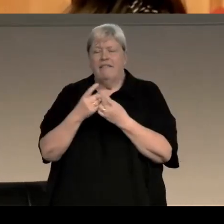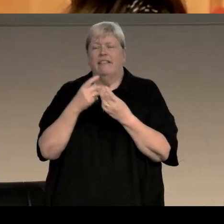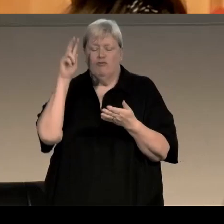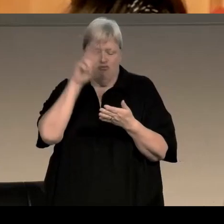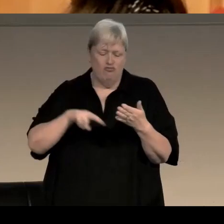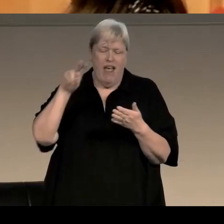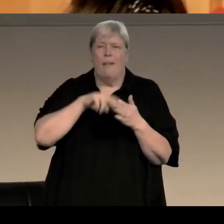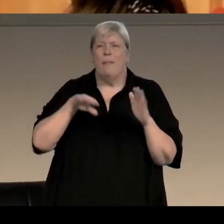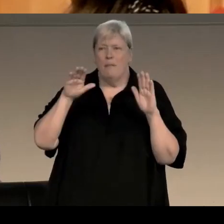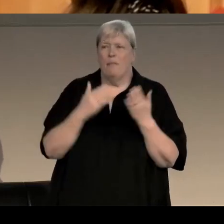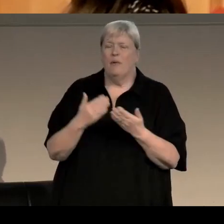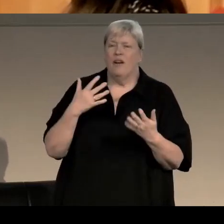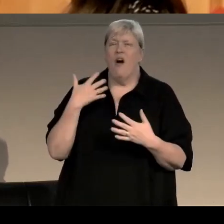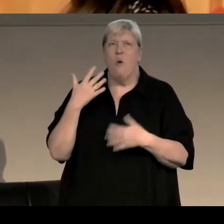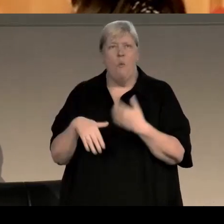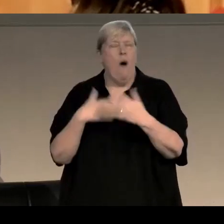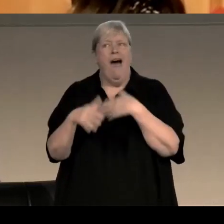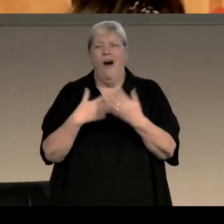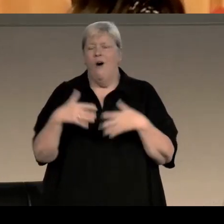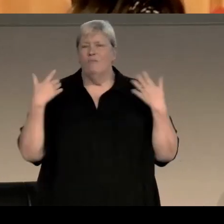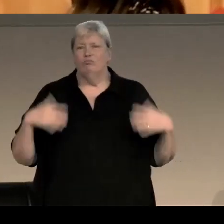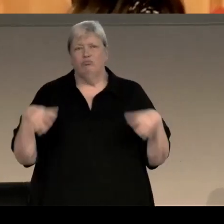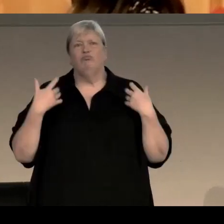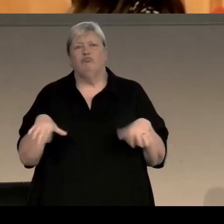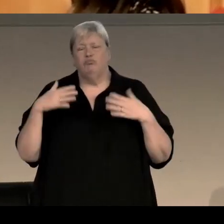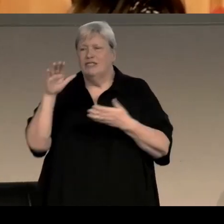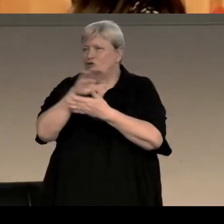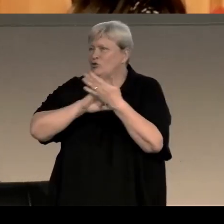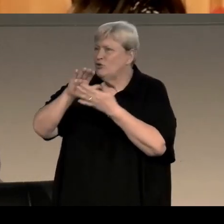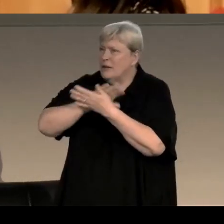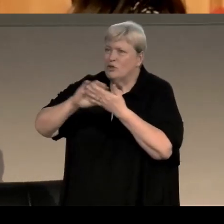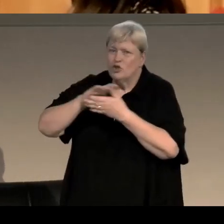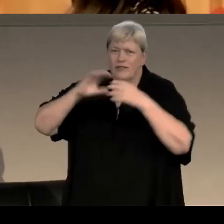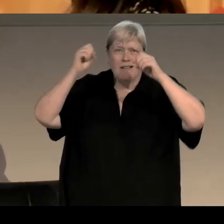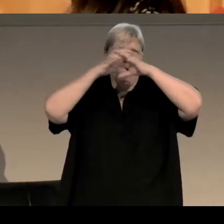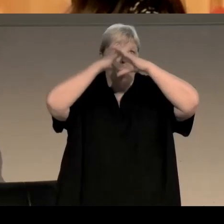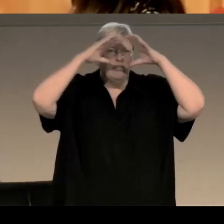that just blew me away because the descriptions, the images that are conjured up,